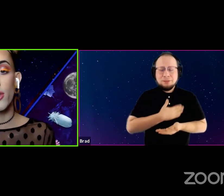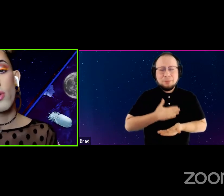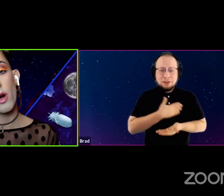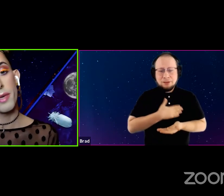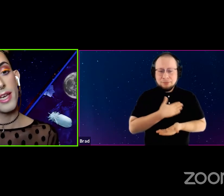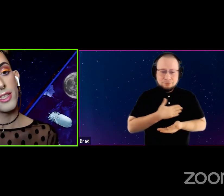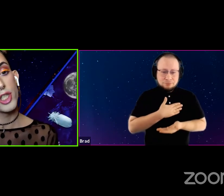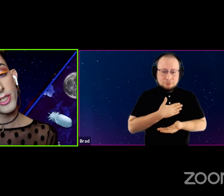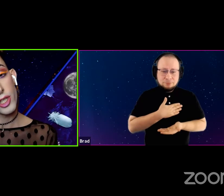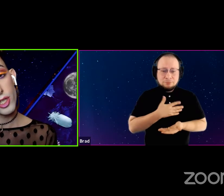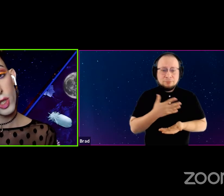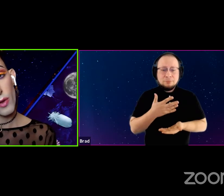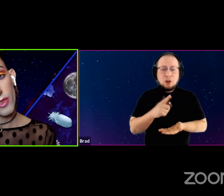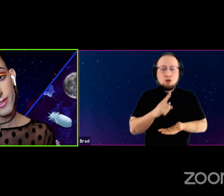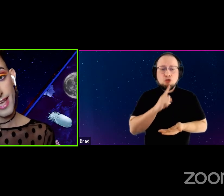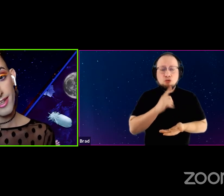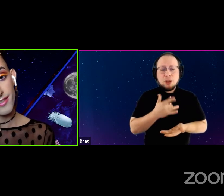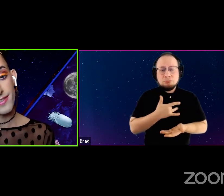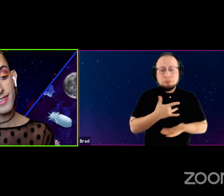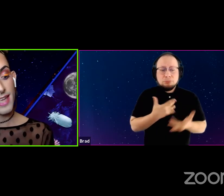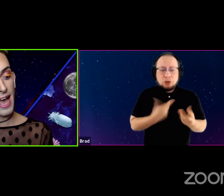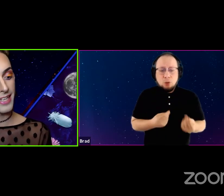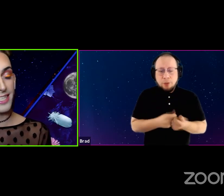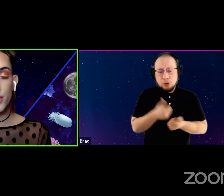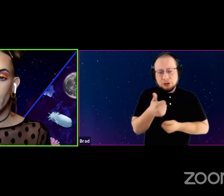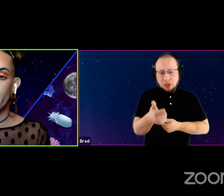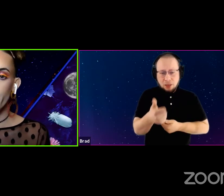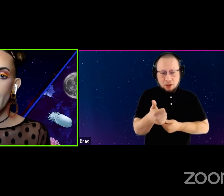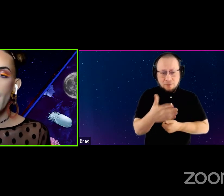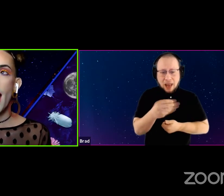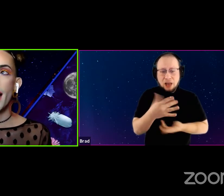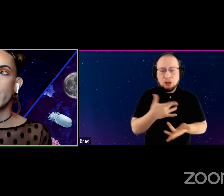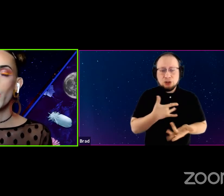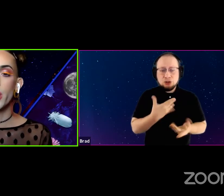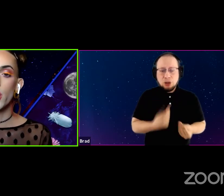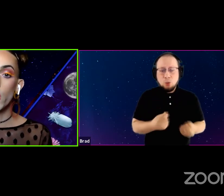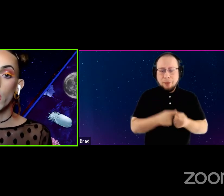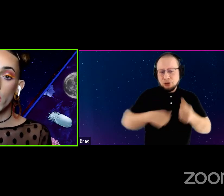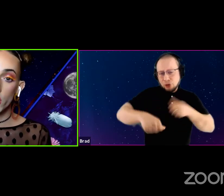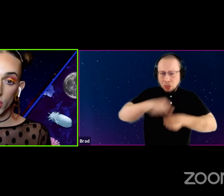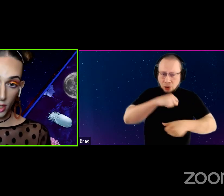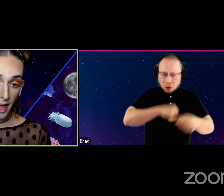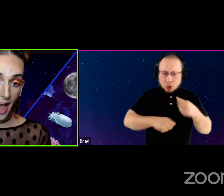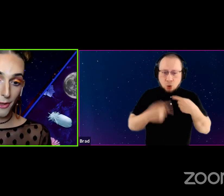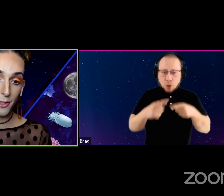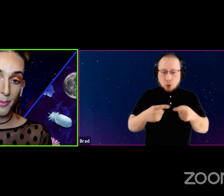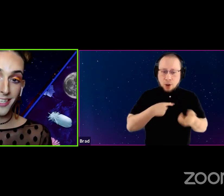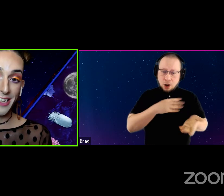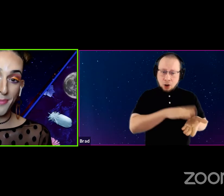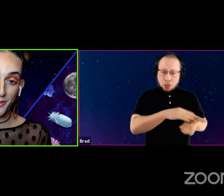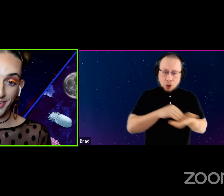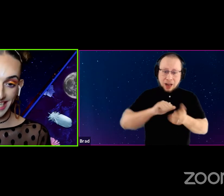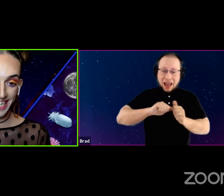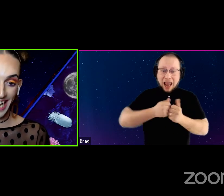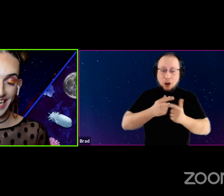you are being gentle with yourselves and each other. As we learn how to be in community again.